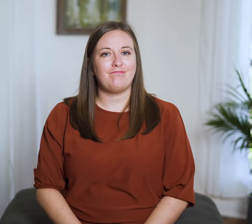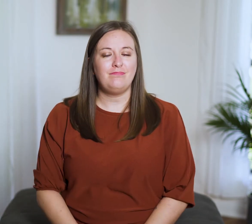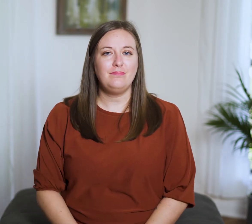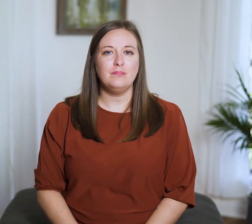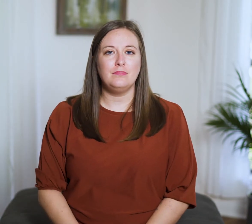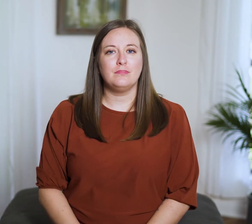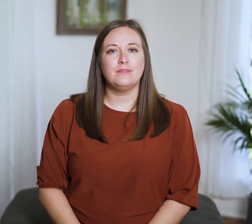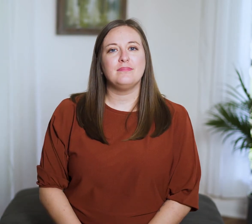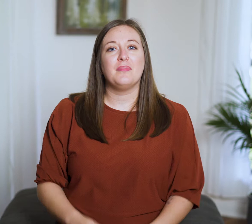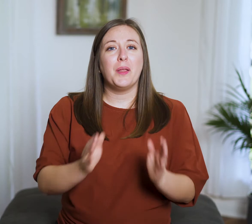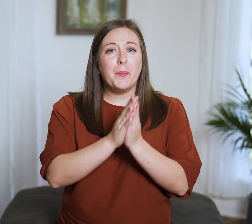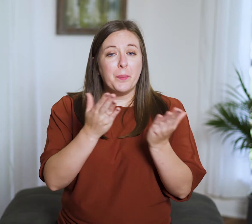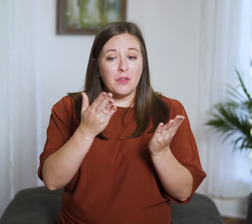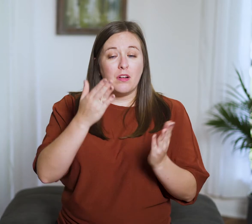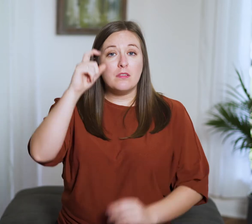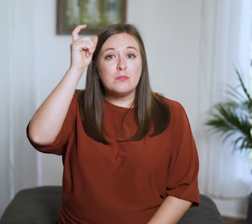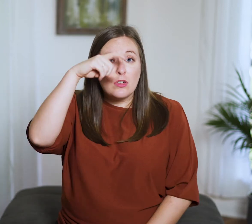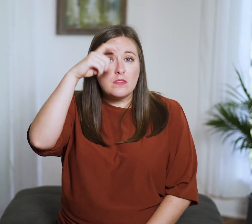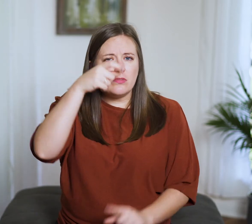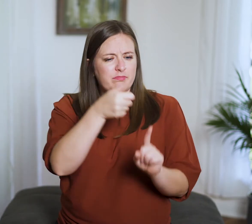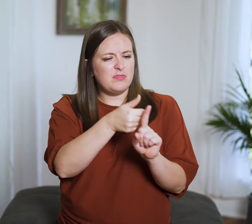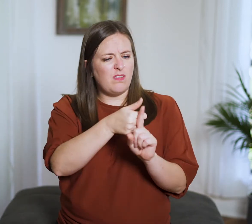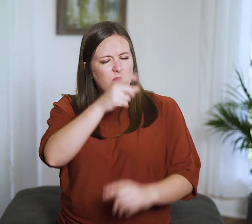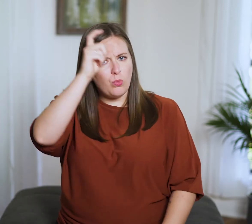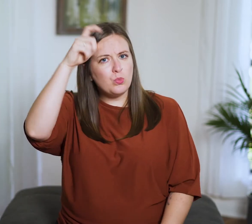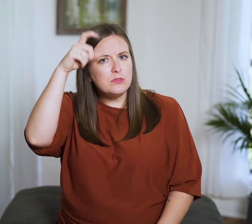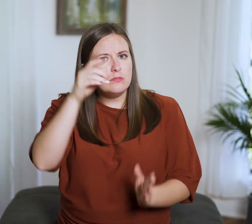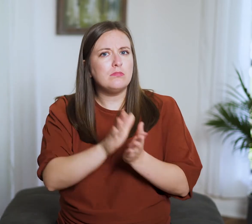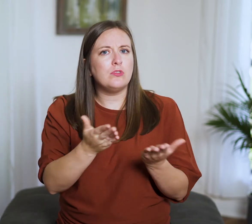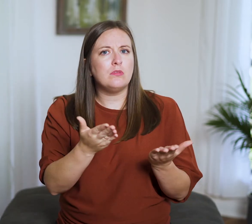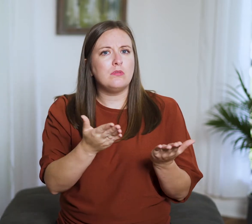Since this is wisdom literature,